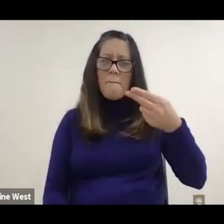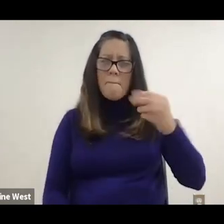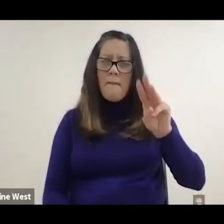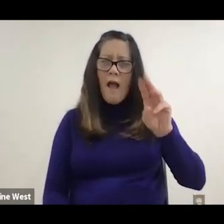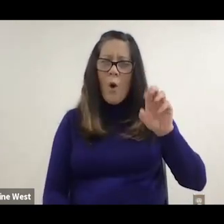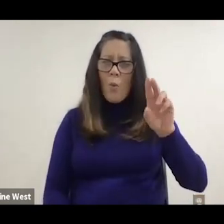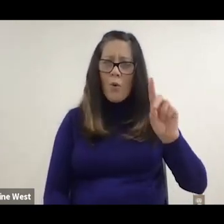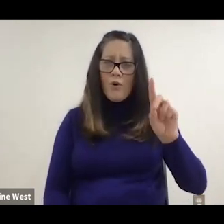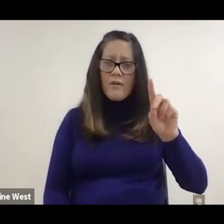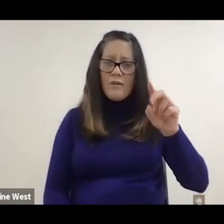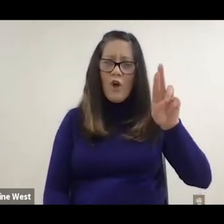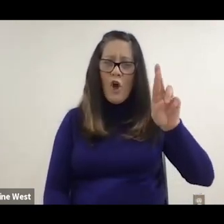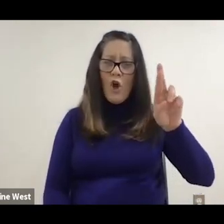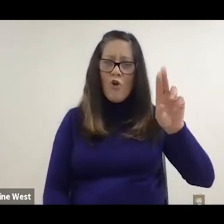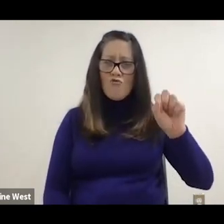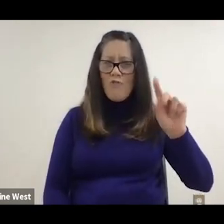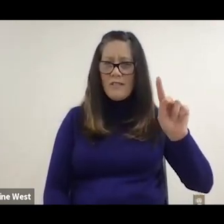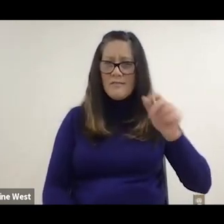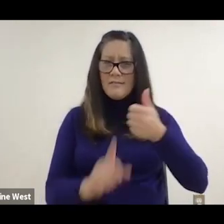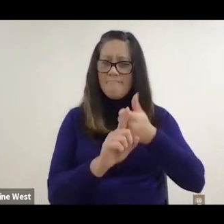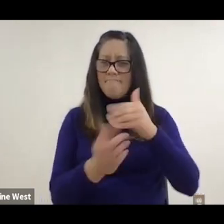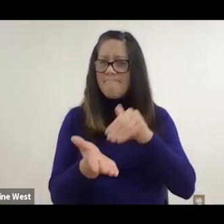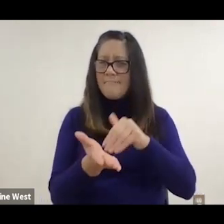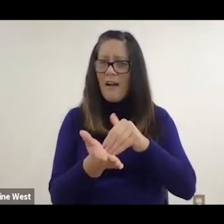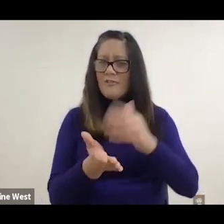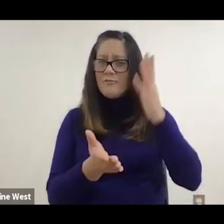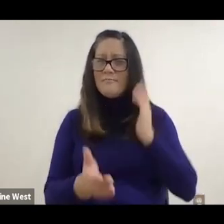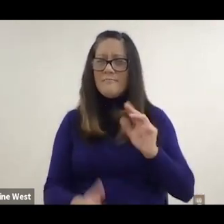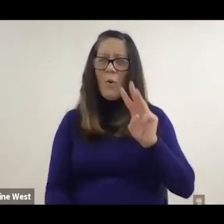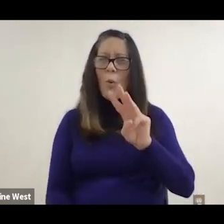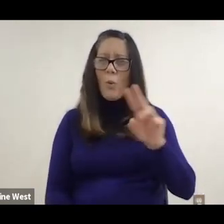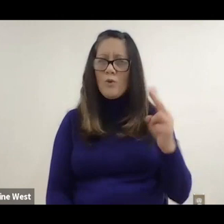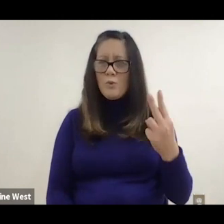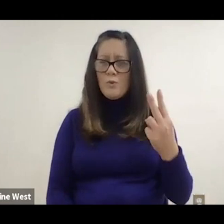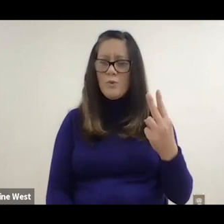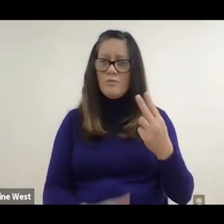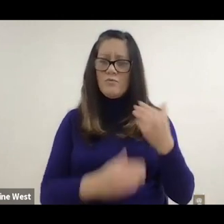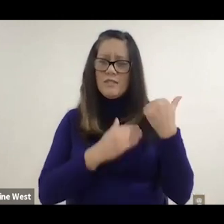Rusk was a physician during World War Two in charge of the military rehabilitation